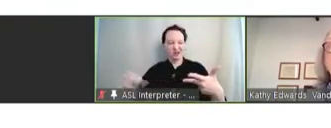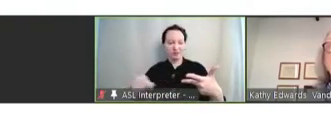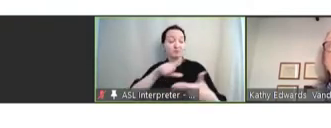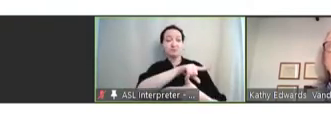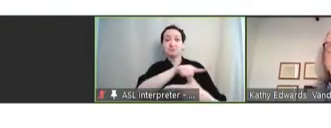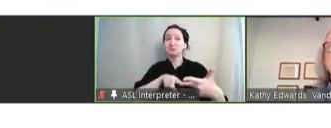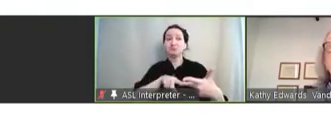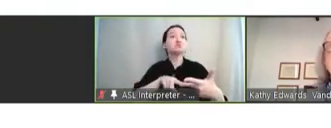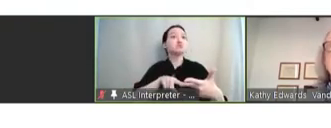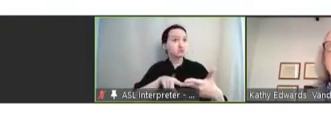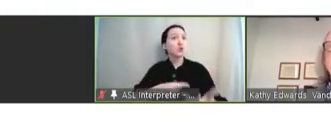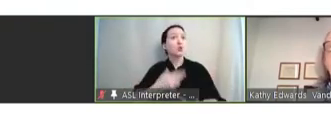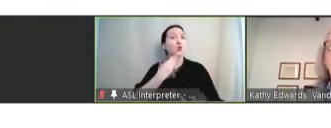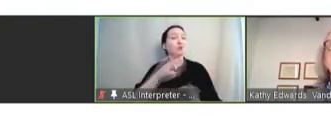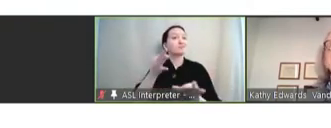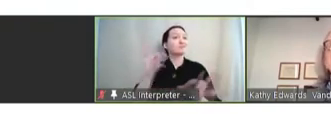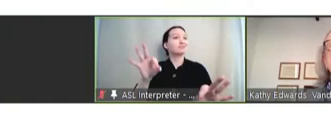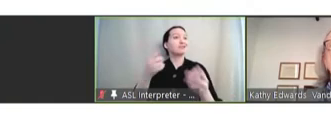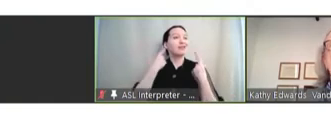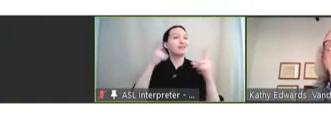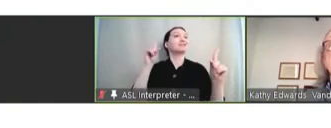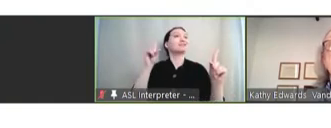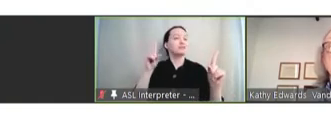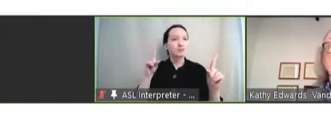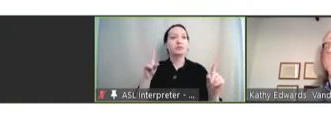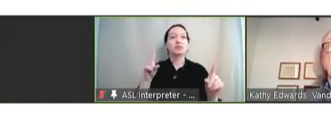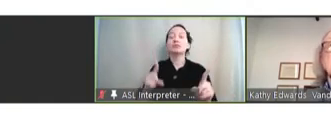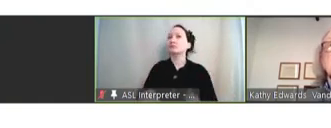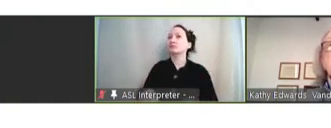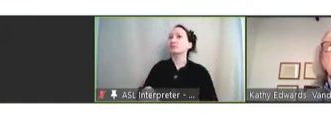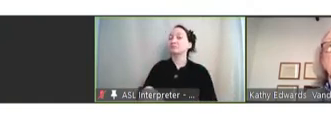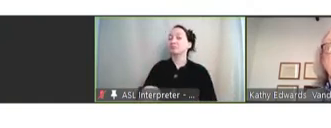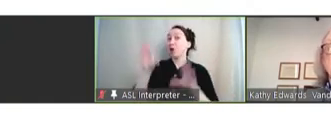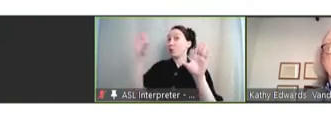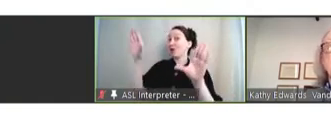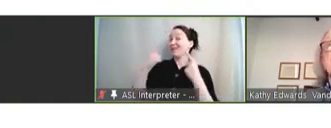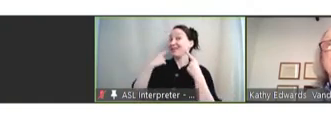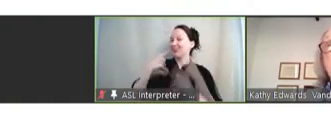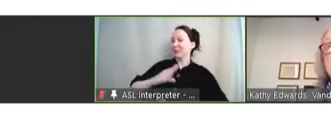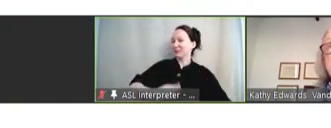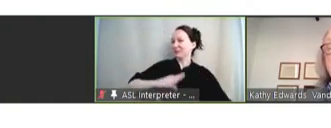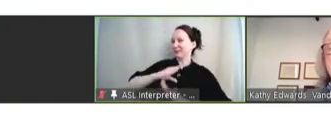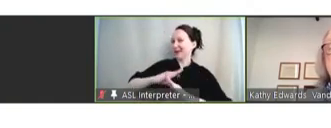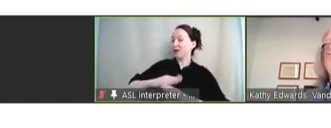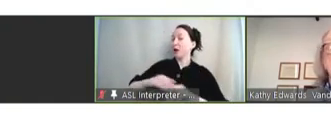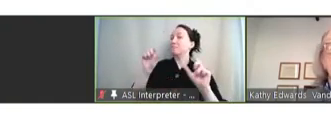very good efficacy and certainly excellent efficacy for prevention of hospitalization